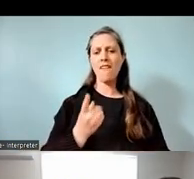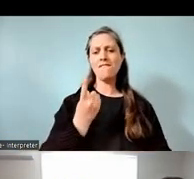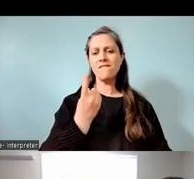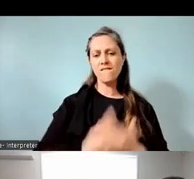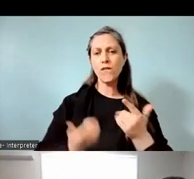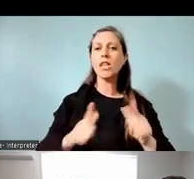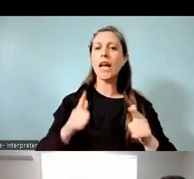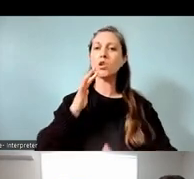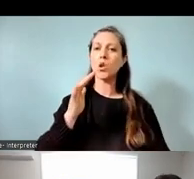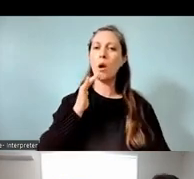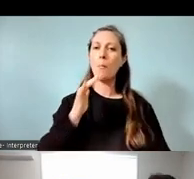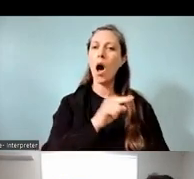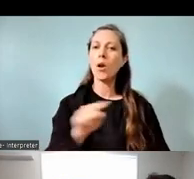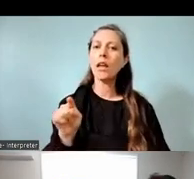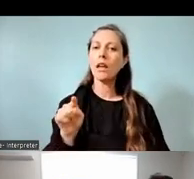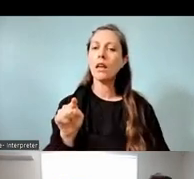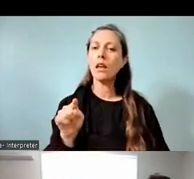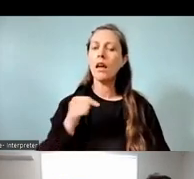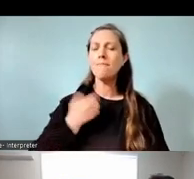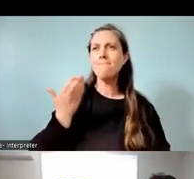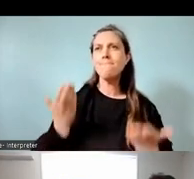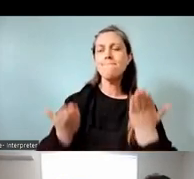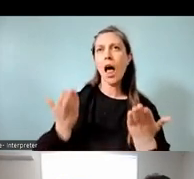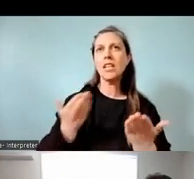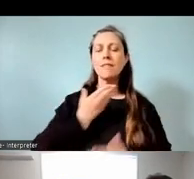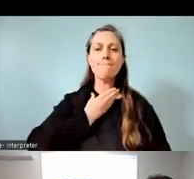that balance and desire to make them strong